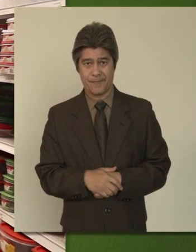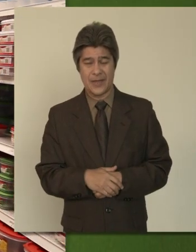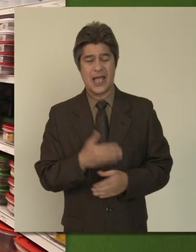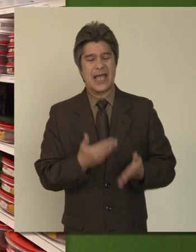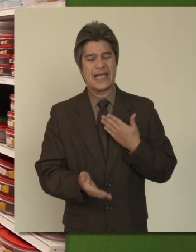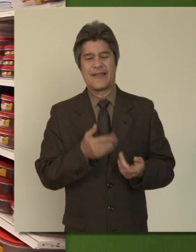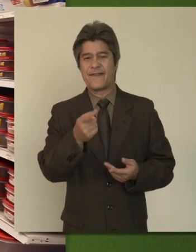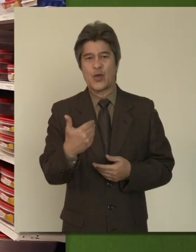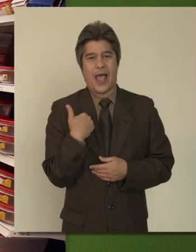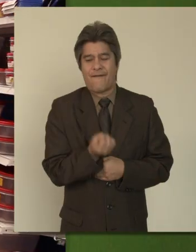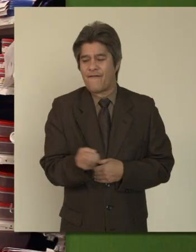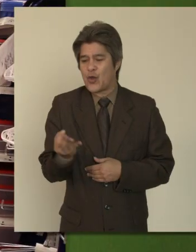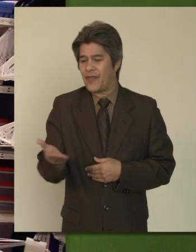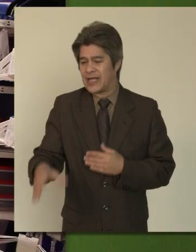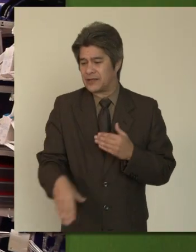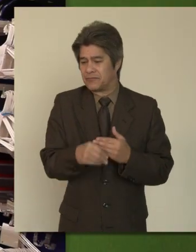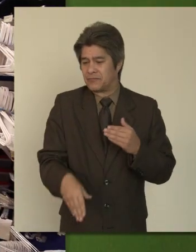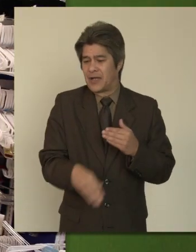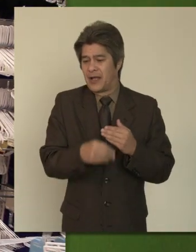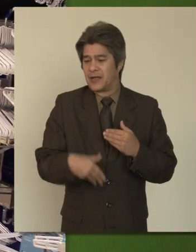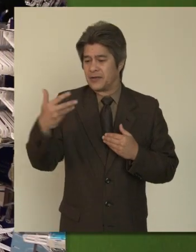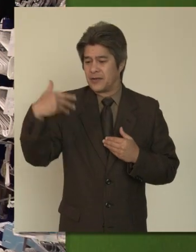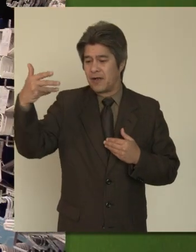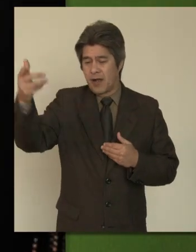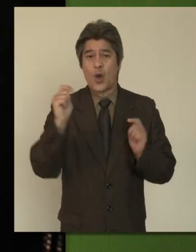Even if you just add a few items at a time, very quickly you will have a